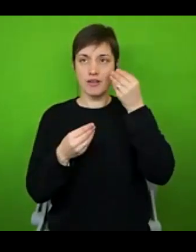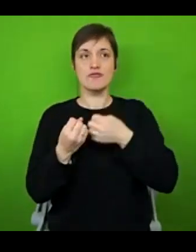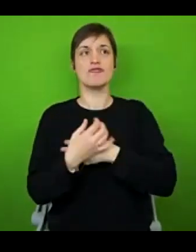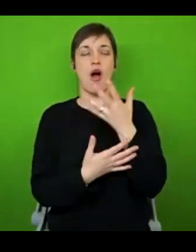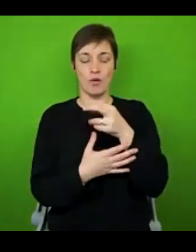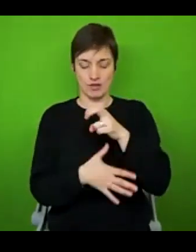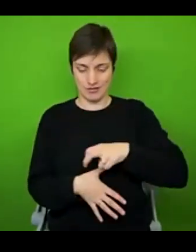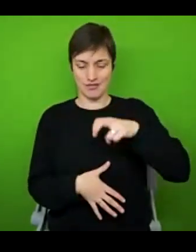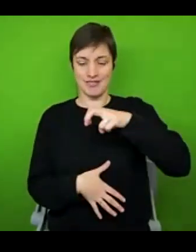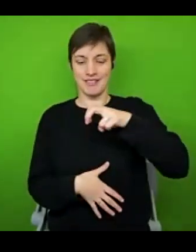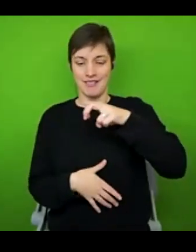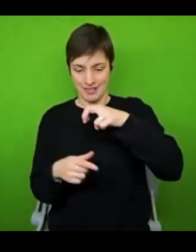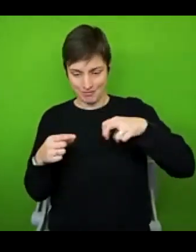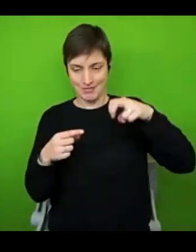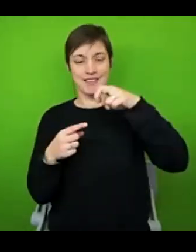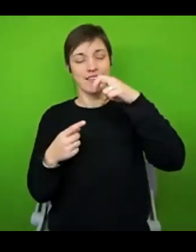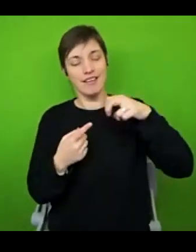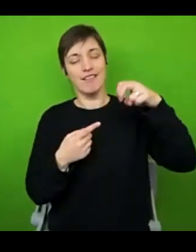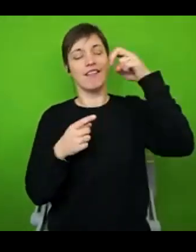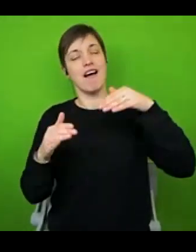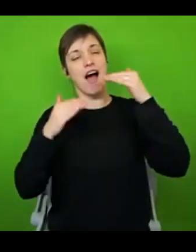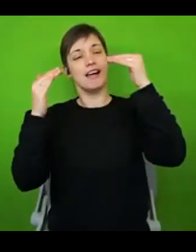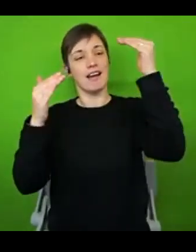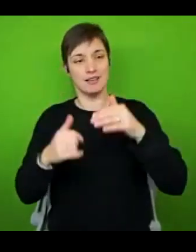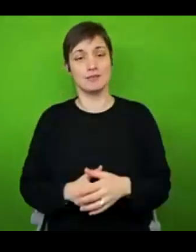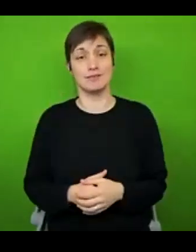you for sharing that. That's really powerful. That's so true as well.